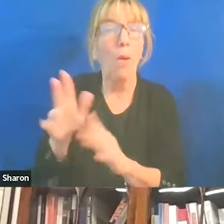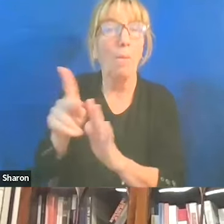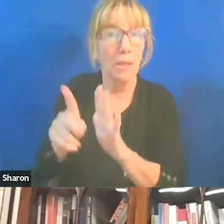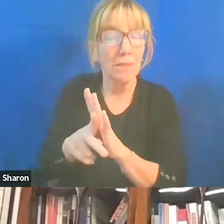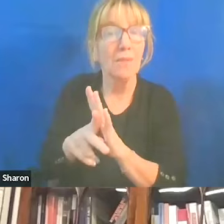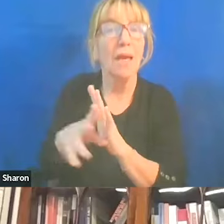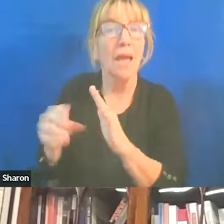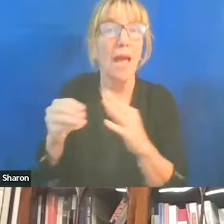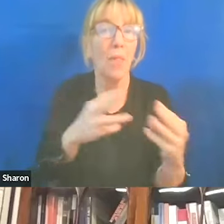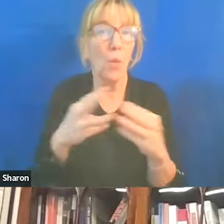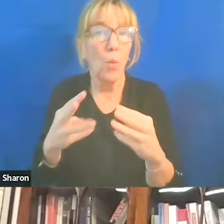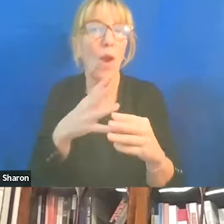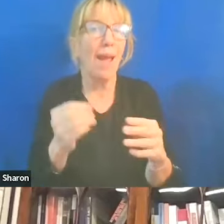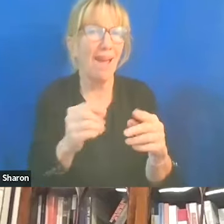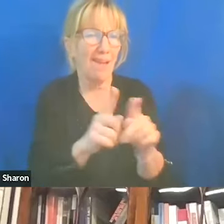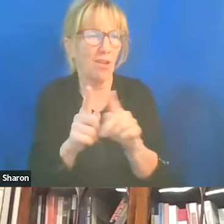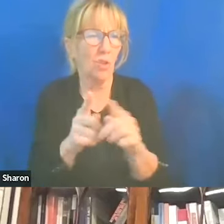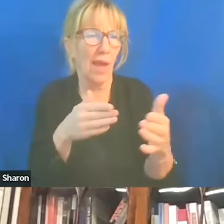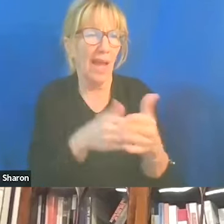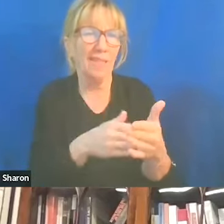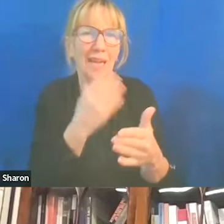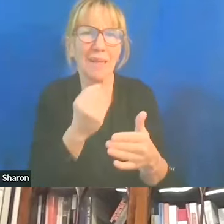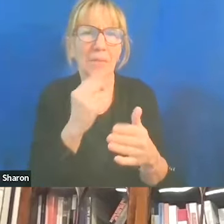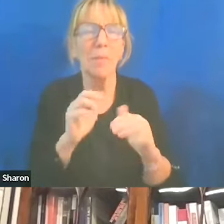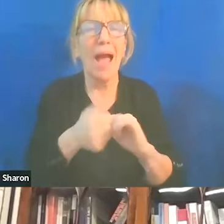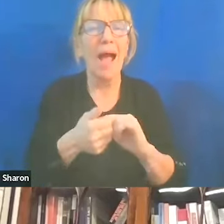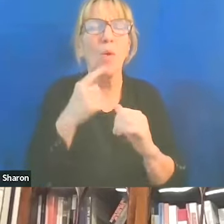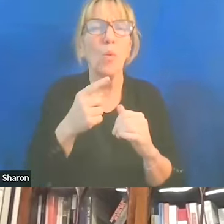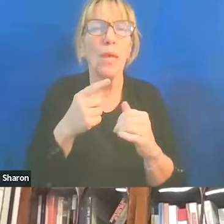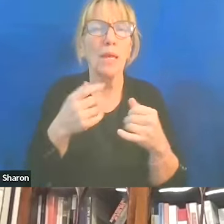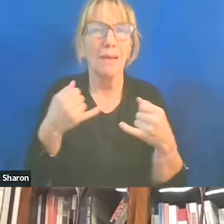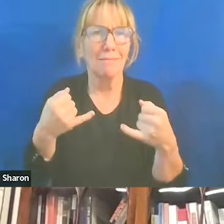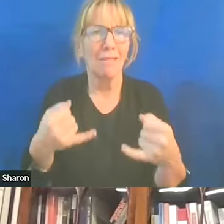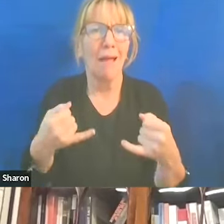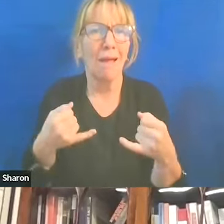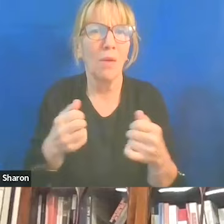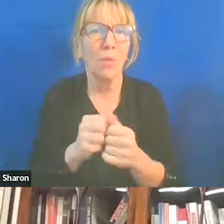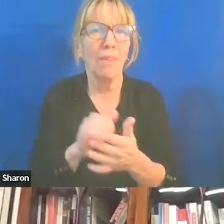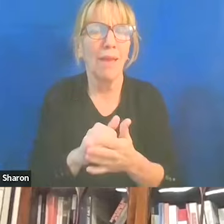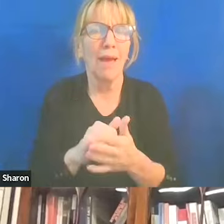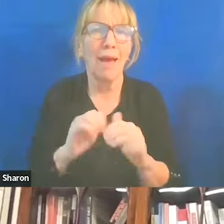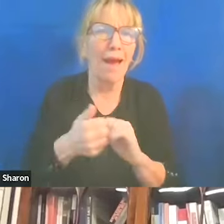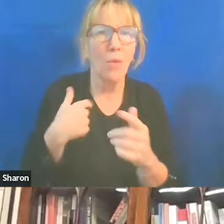And where do we put that line? And has... This is obviously a question I know you've thought a lot about.